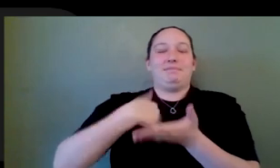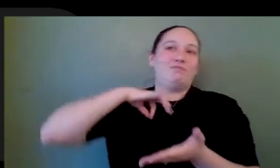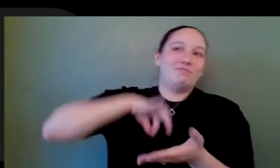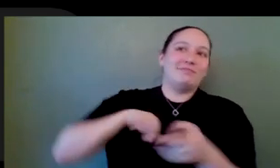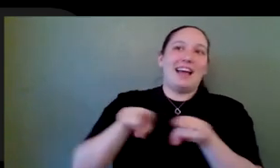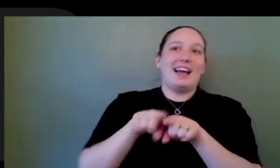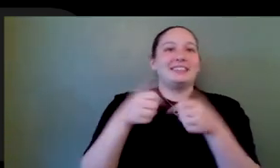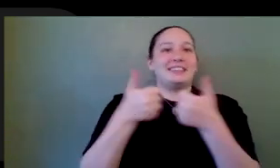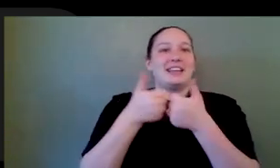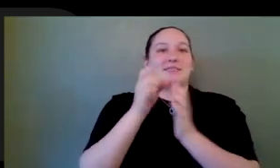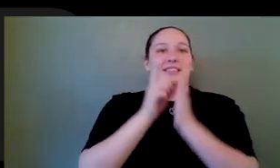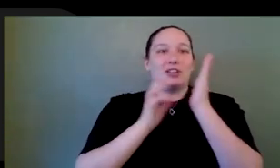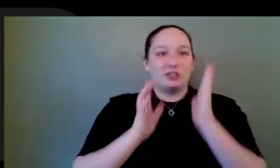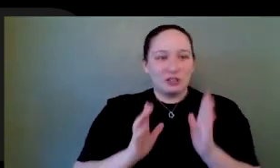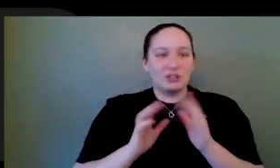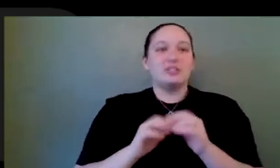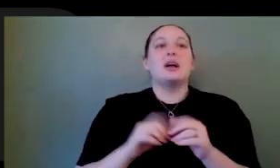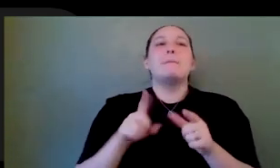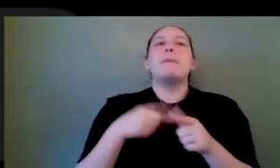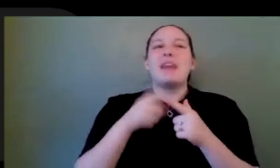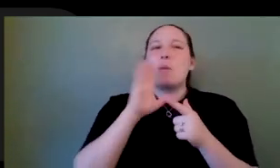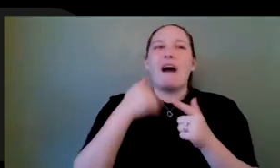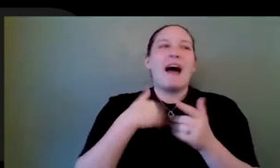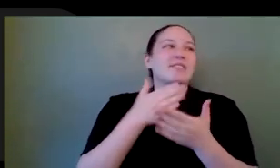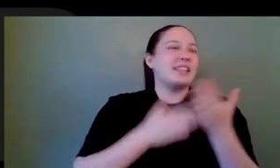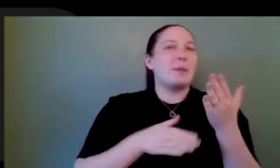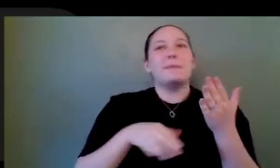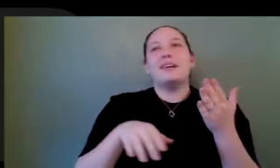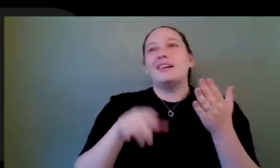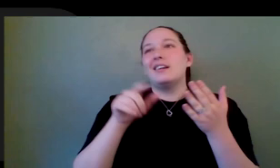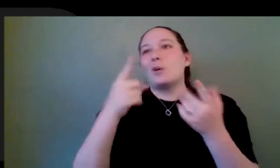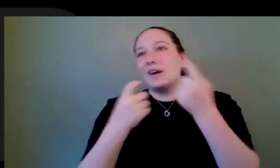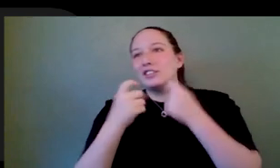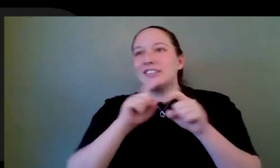curated Q&A after that, where we get to talk about experiences, anything that I can offer as a